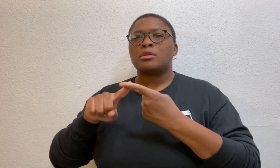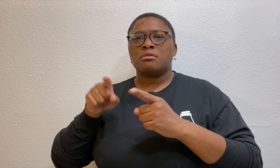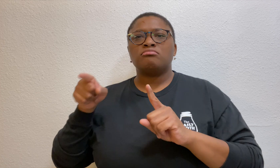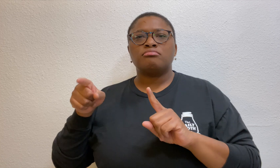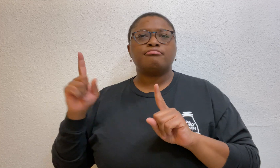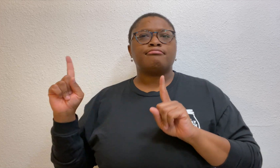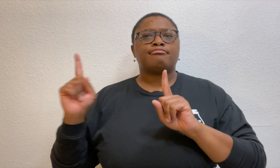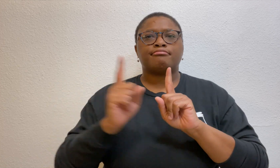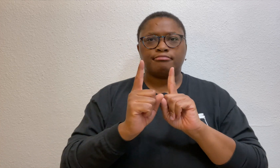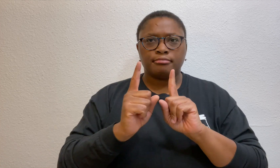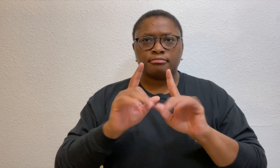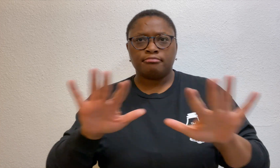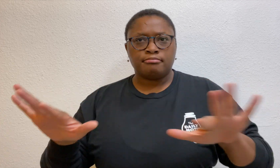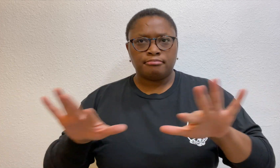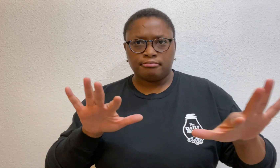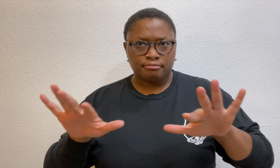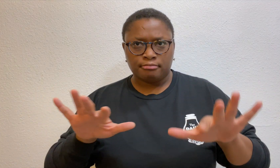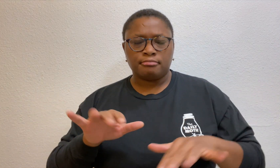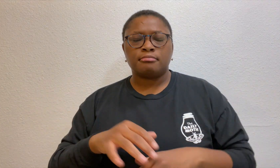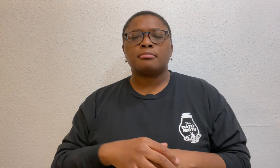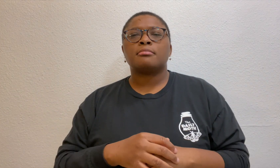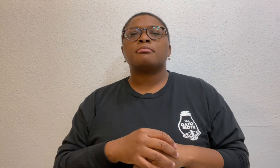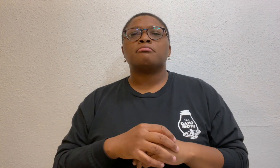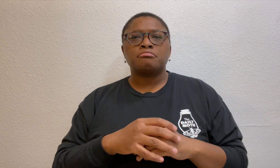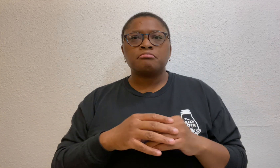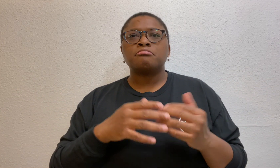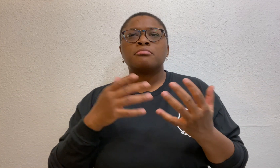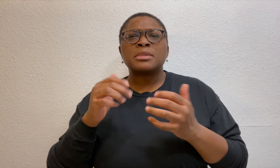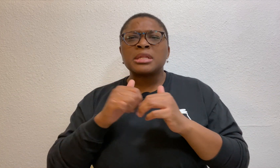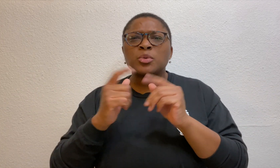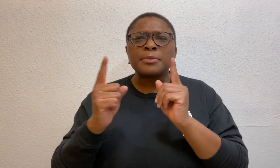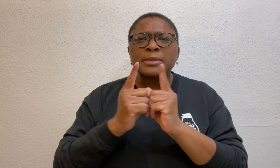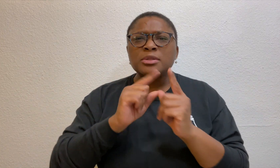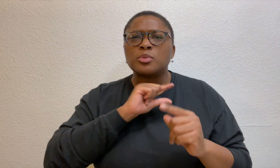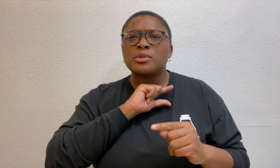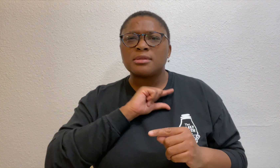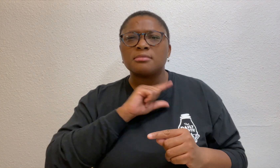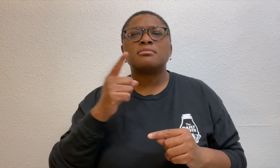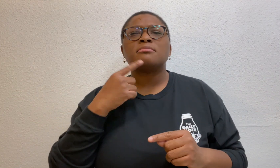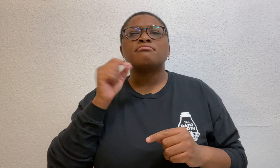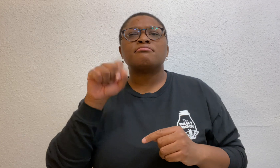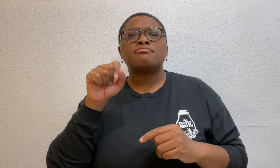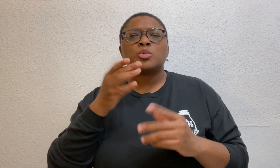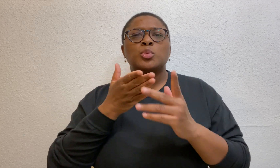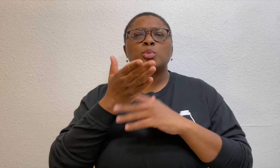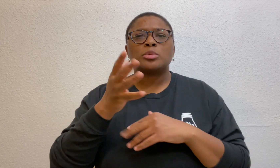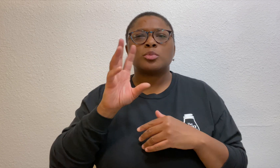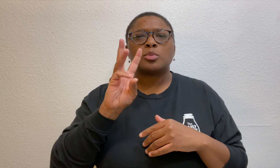a friend intervened to calm things down. Lee was asked how he met Grant and he said it was through